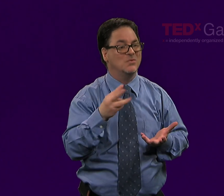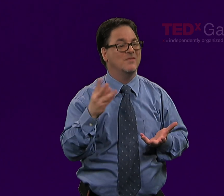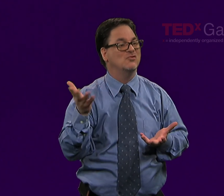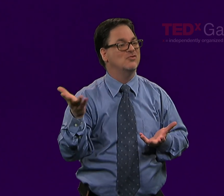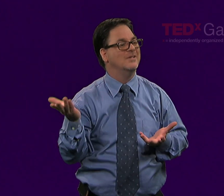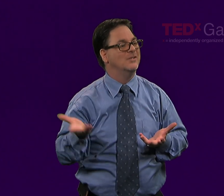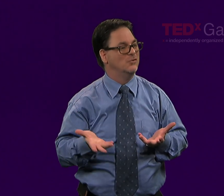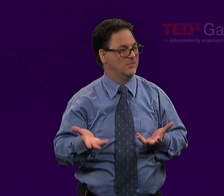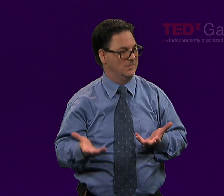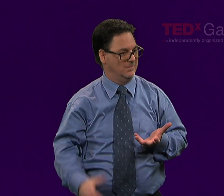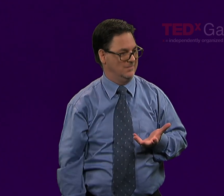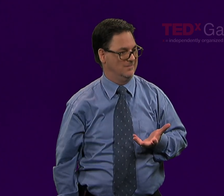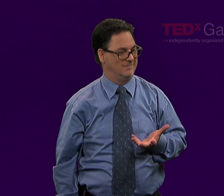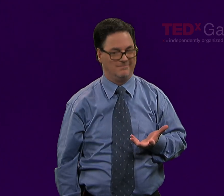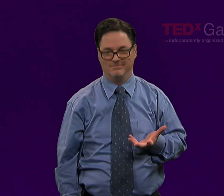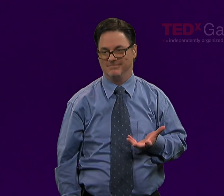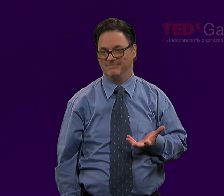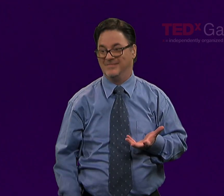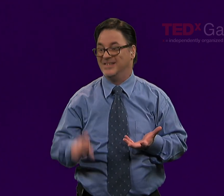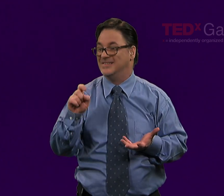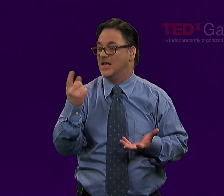It is at hand. We can do this.